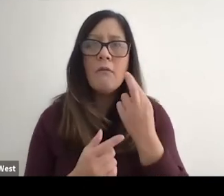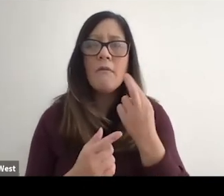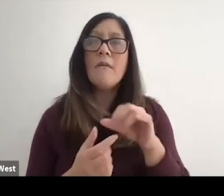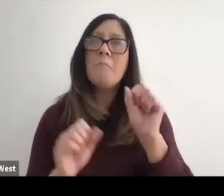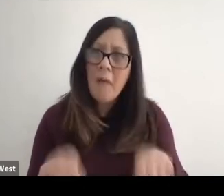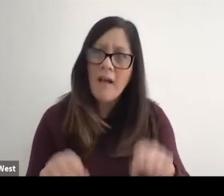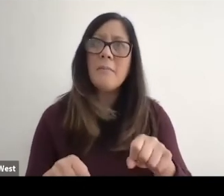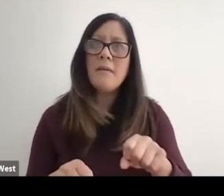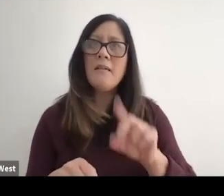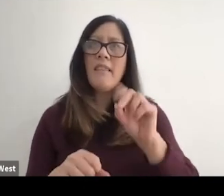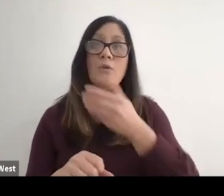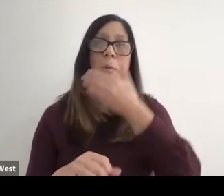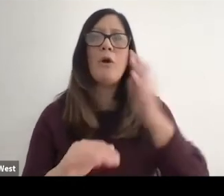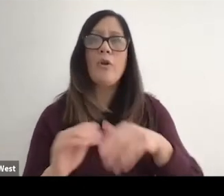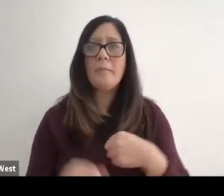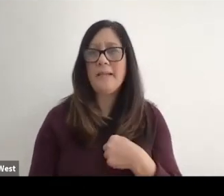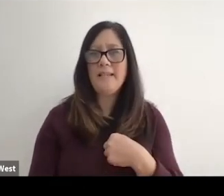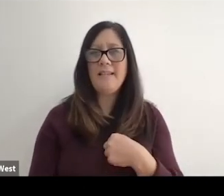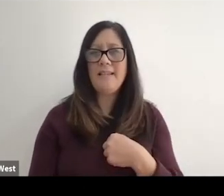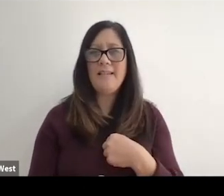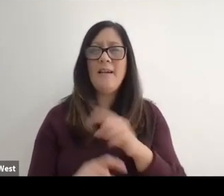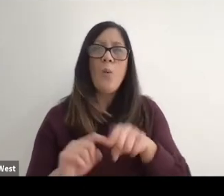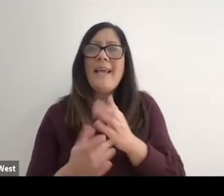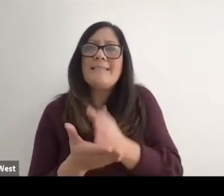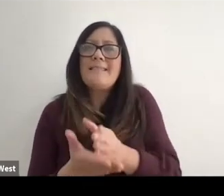While it is possible and they're doing it way better than I could do it.